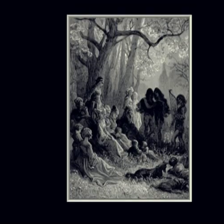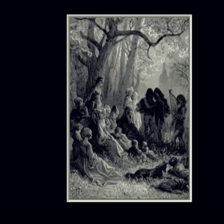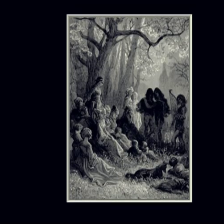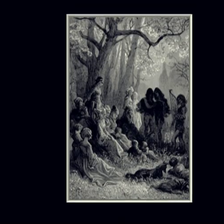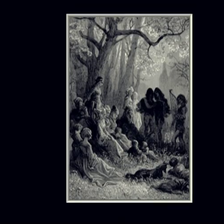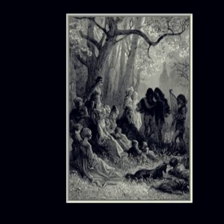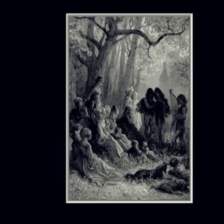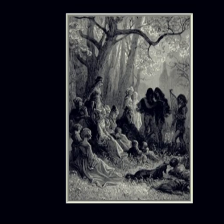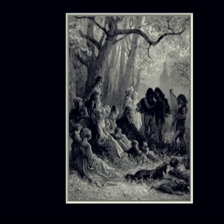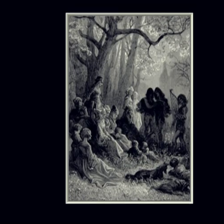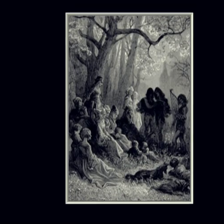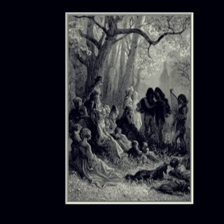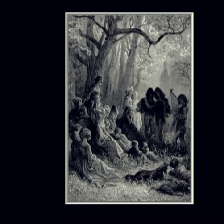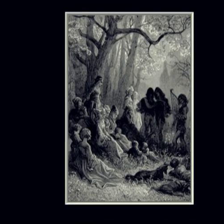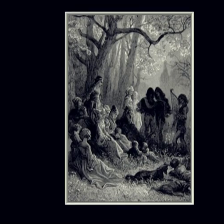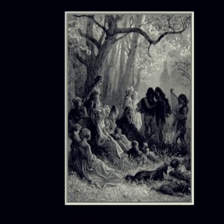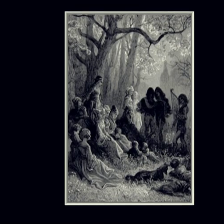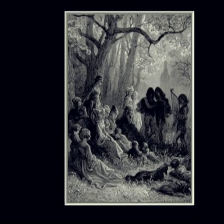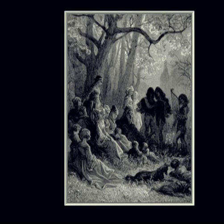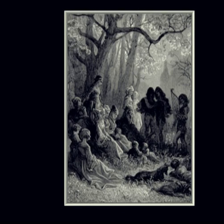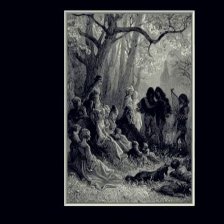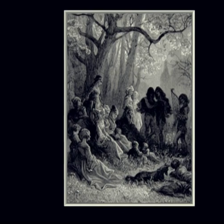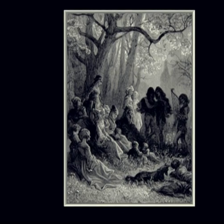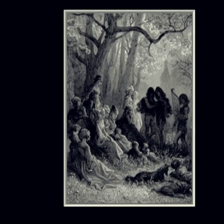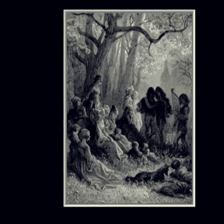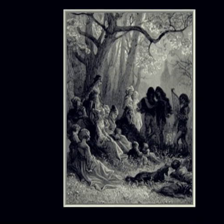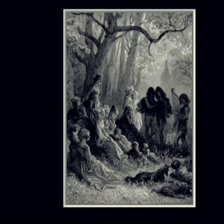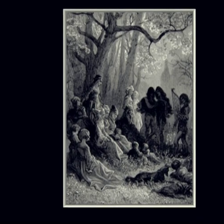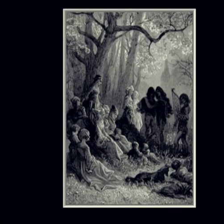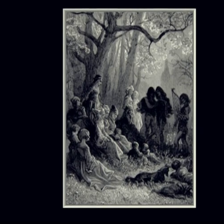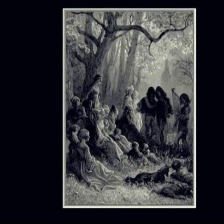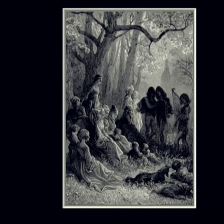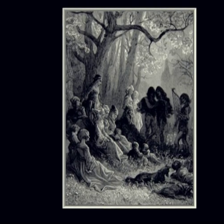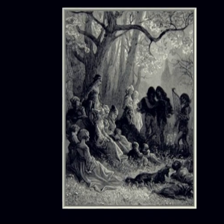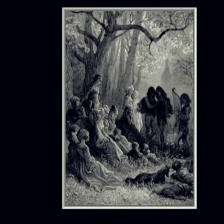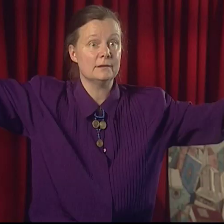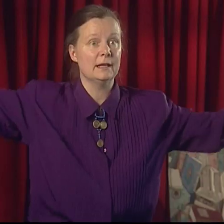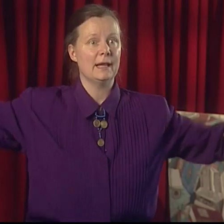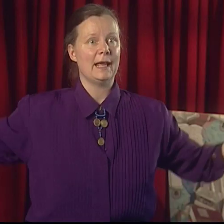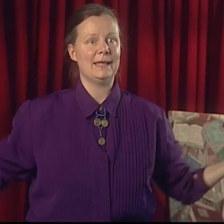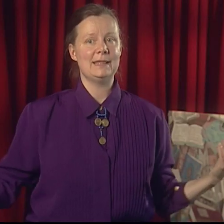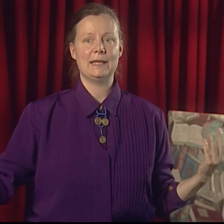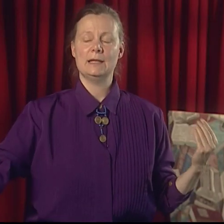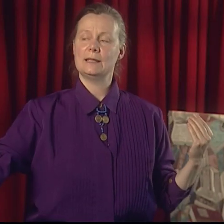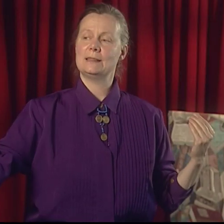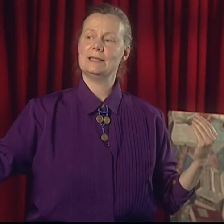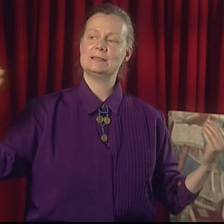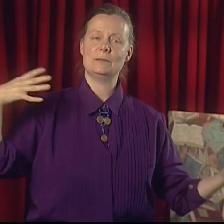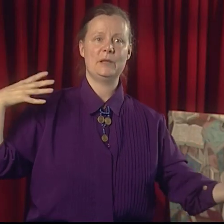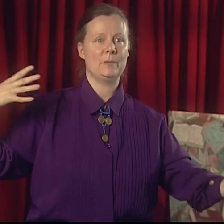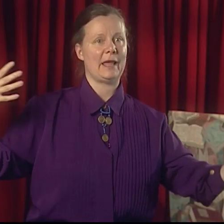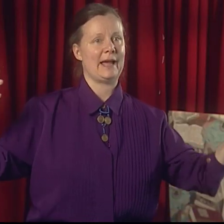and there were traveling troubadours, who would gather a circle of people around, and then, things that people asked for,